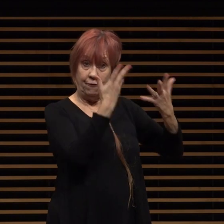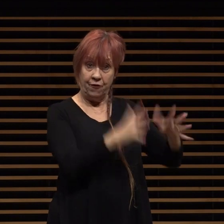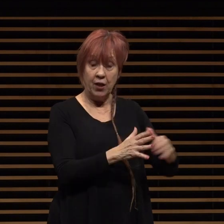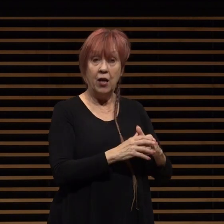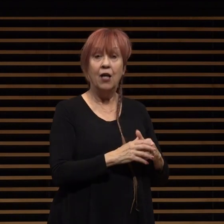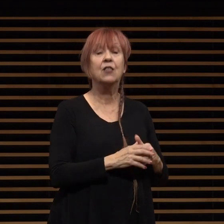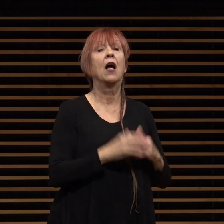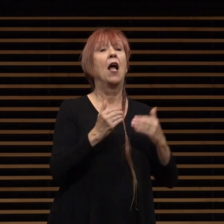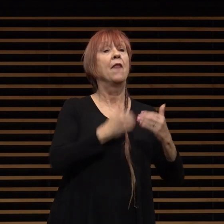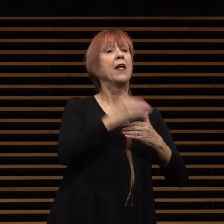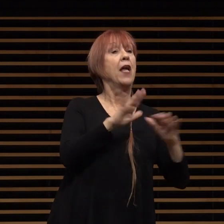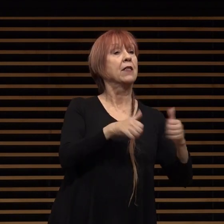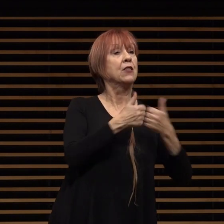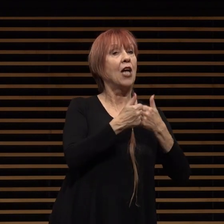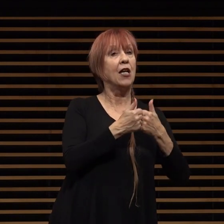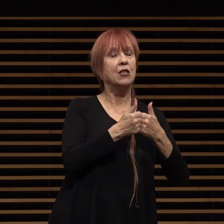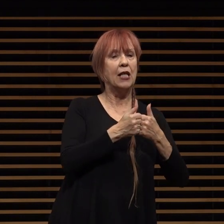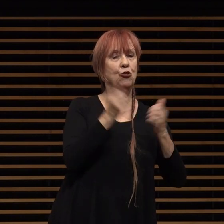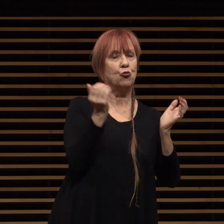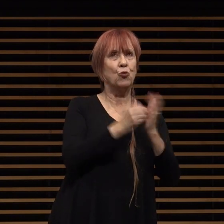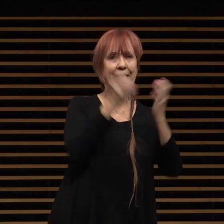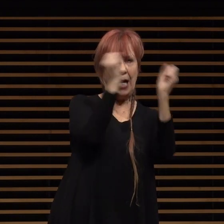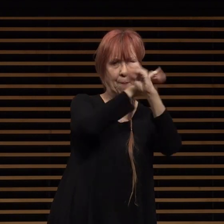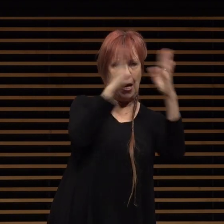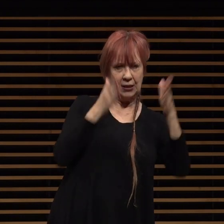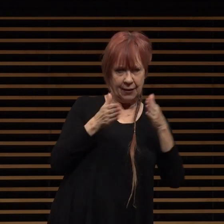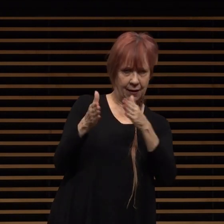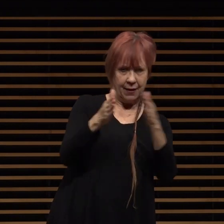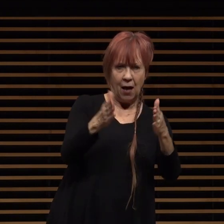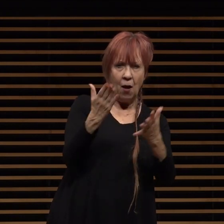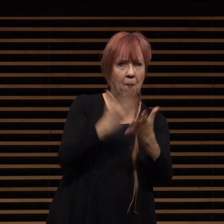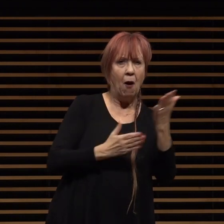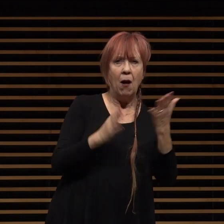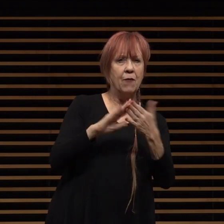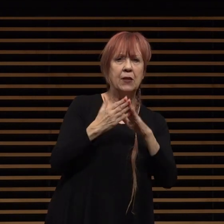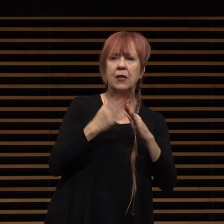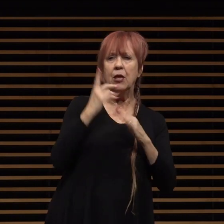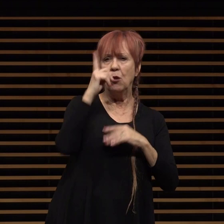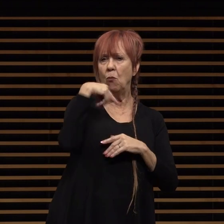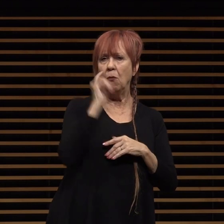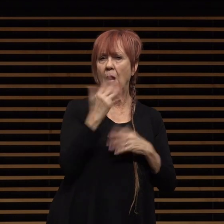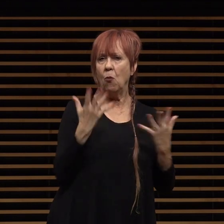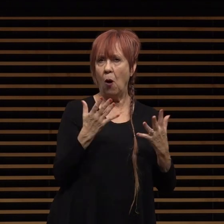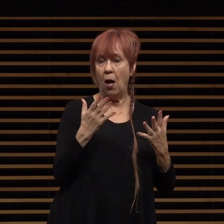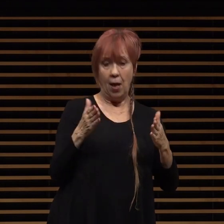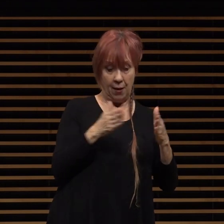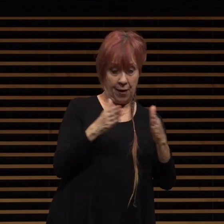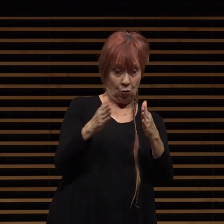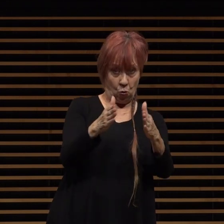the next challenge is to reimagine that portion of our city